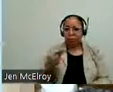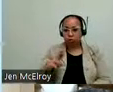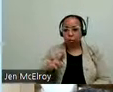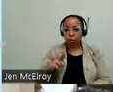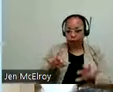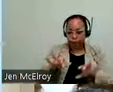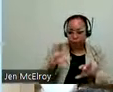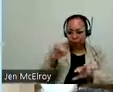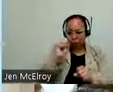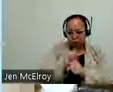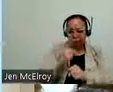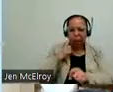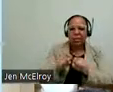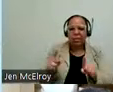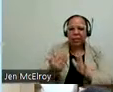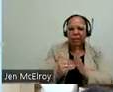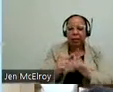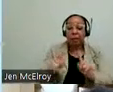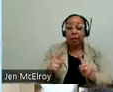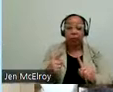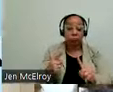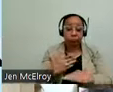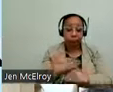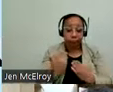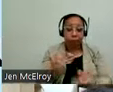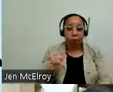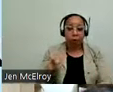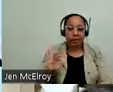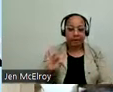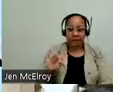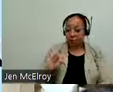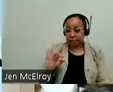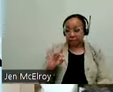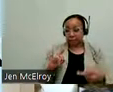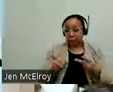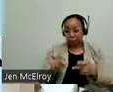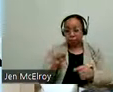deadline is August 8th. Another job that we have is we are looking for a